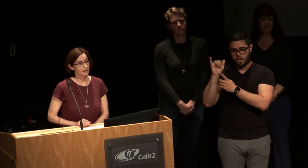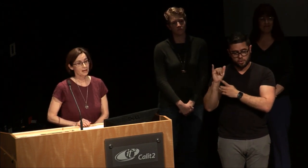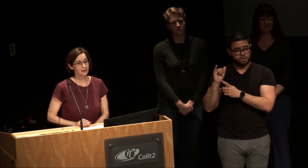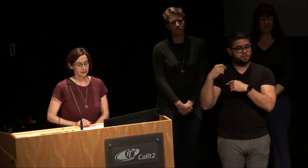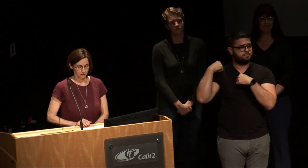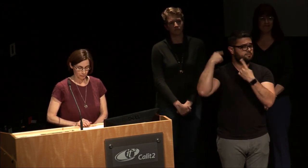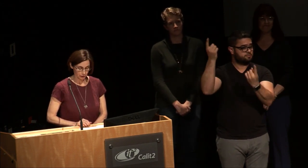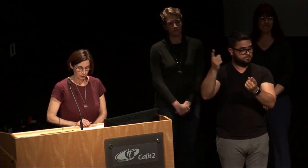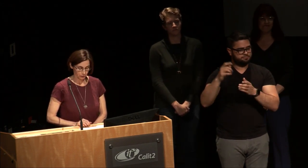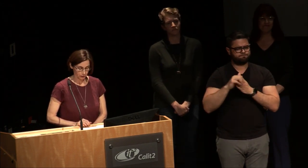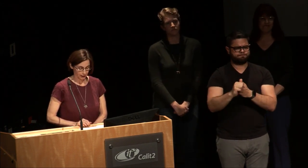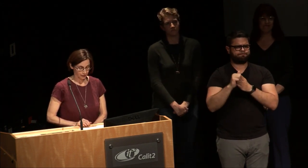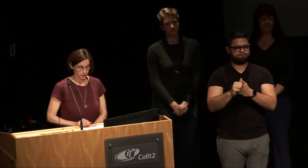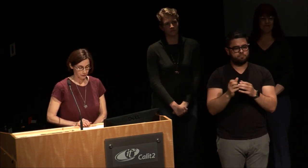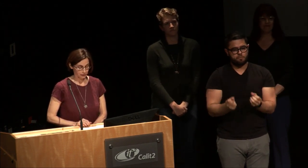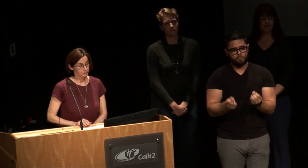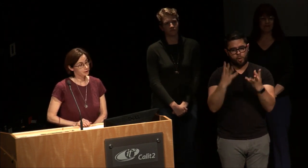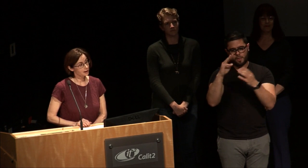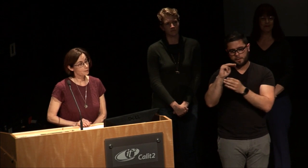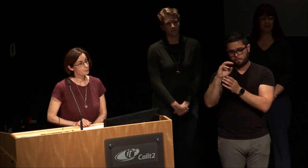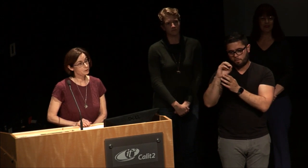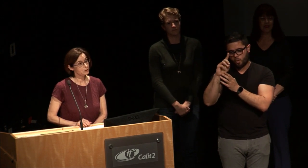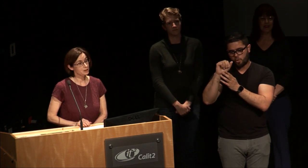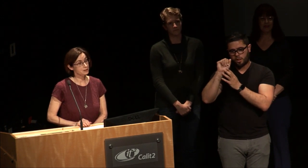heading the multimodal language development lab which studies the